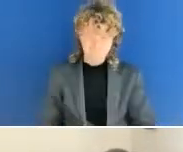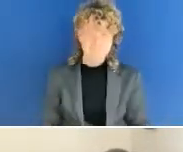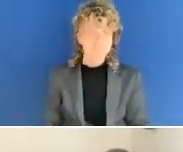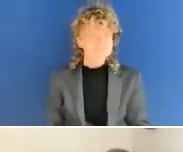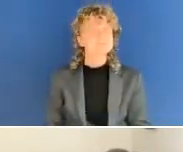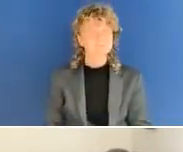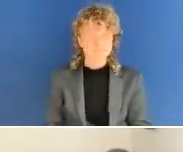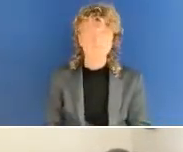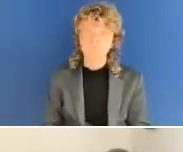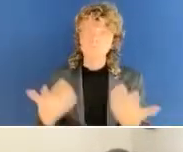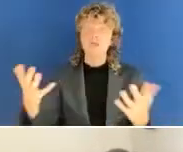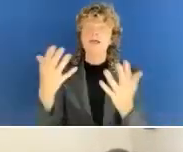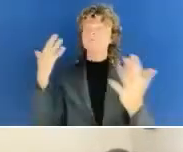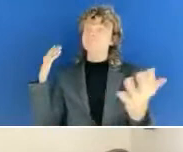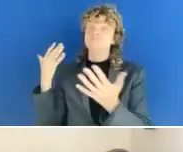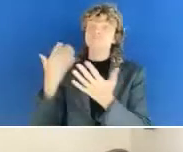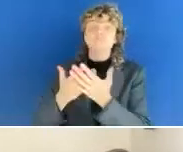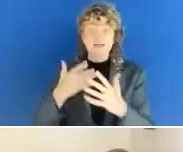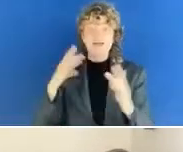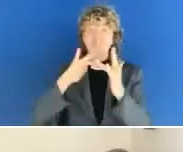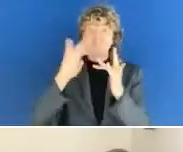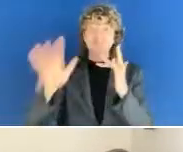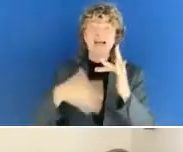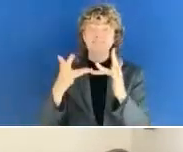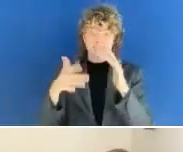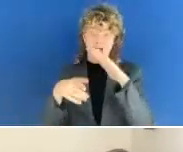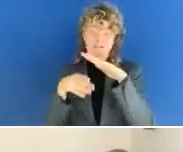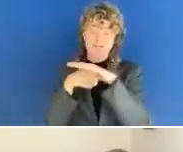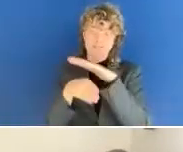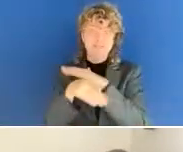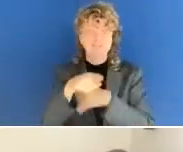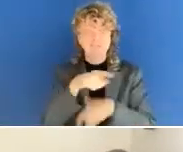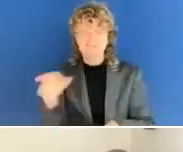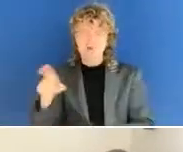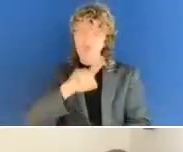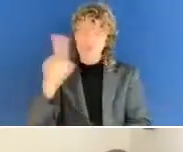to organizations, without much visibility into the needs of people with disabilities.